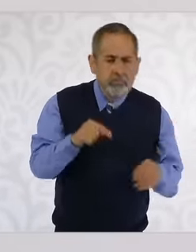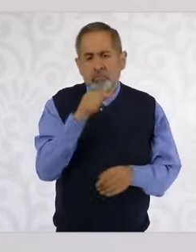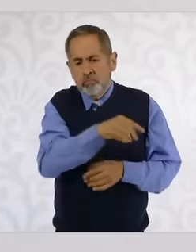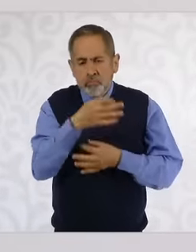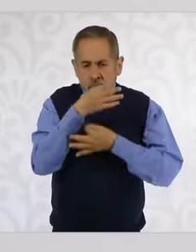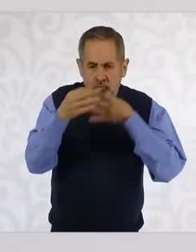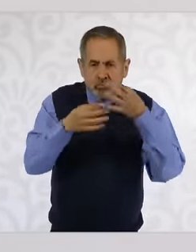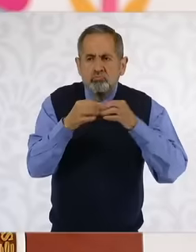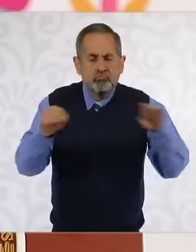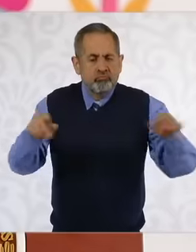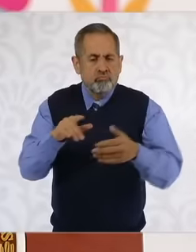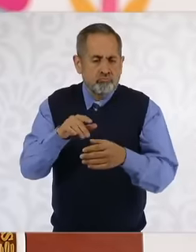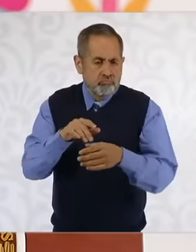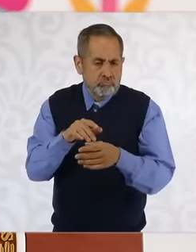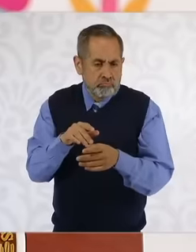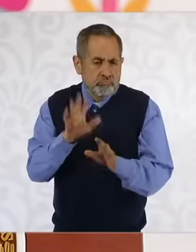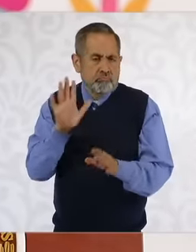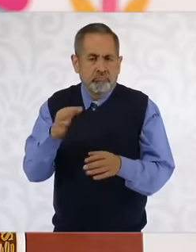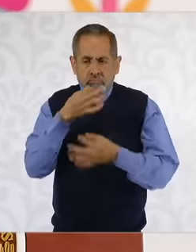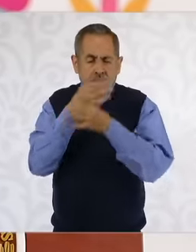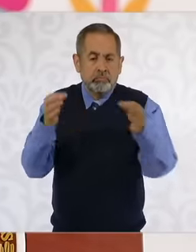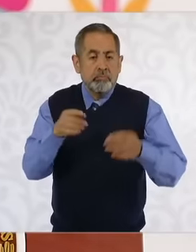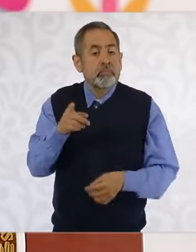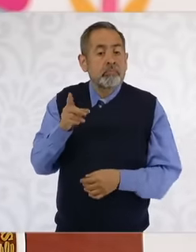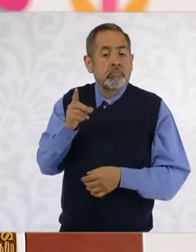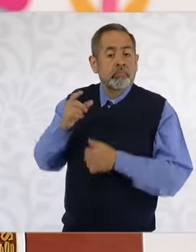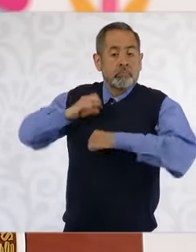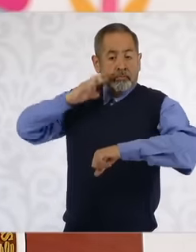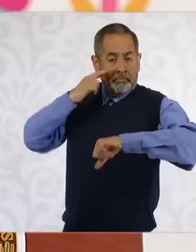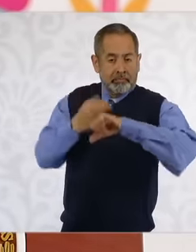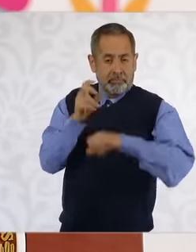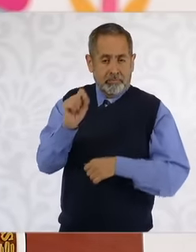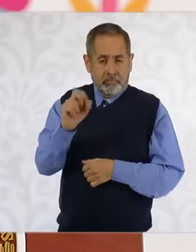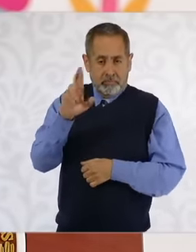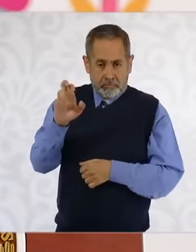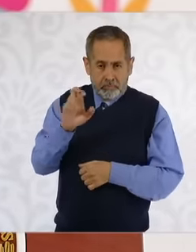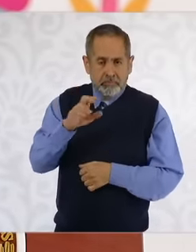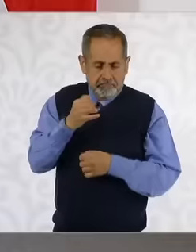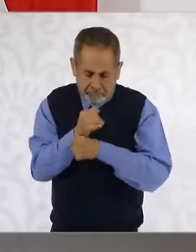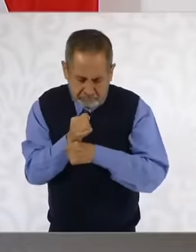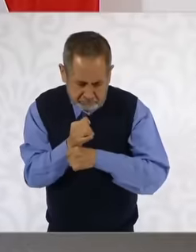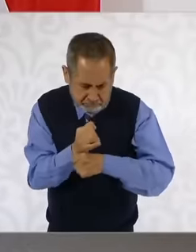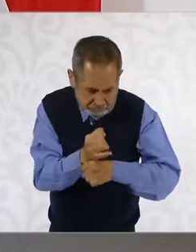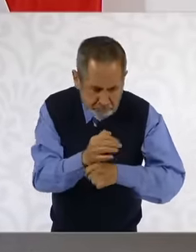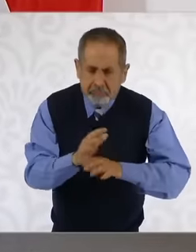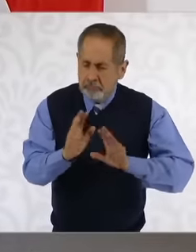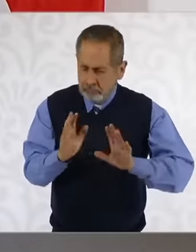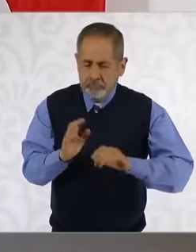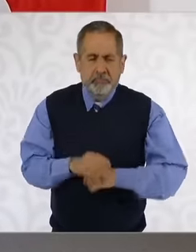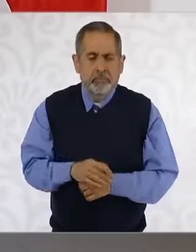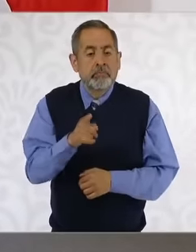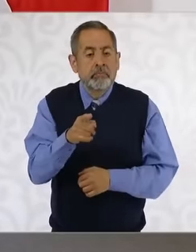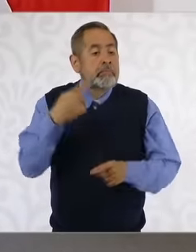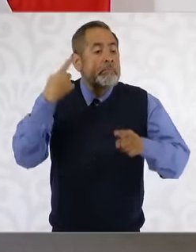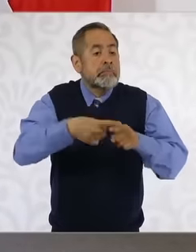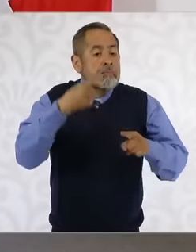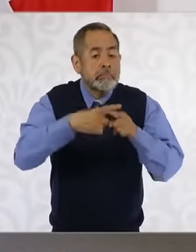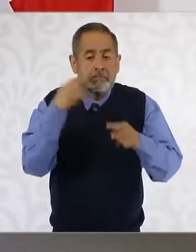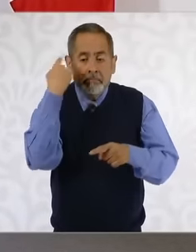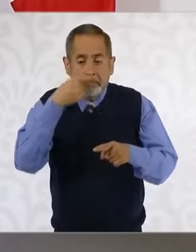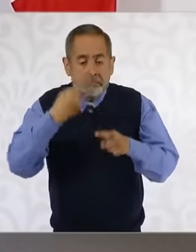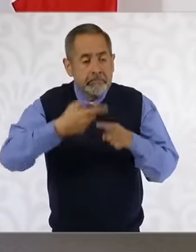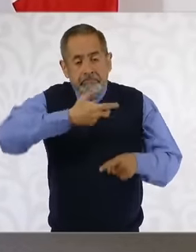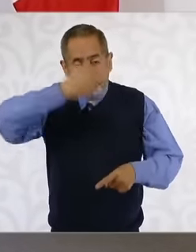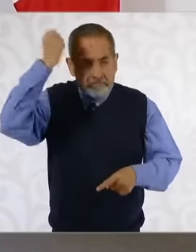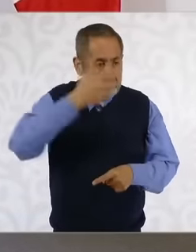from the source is attending to him and in the case of the coordination of consulates we still don't eh we still don't have a